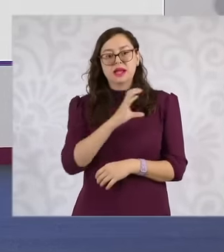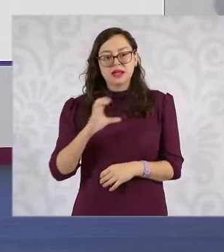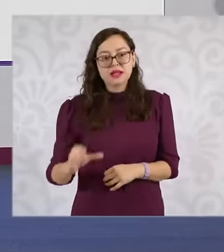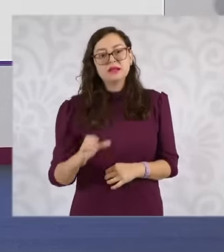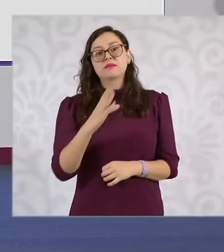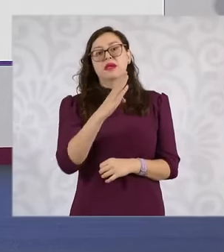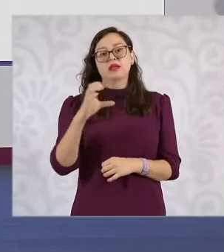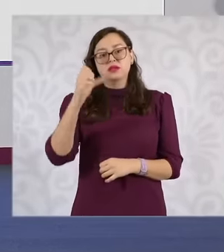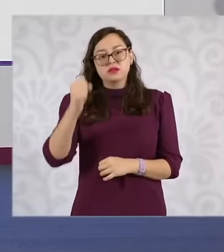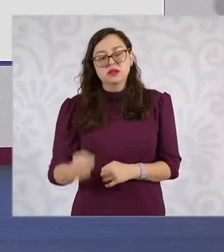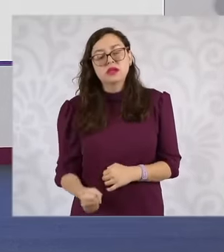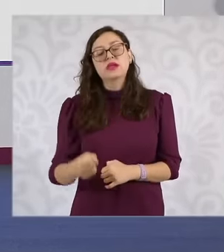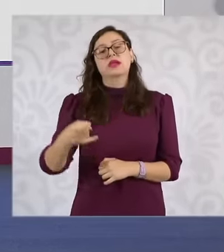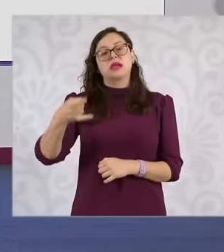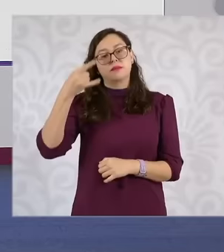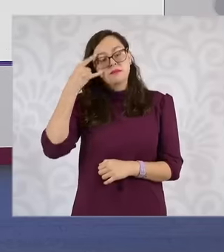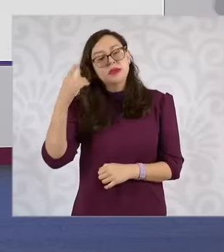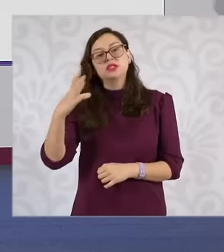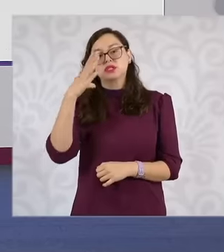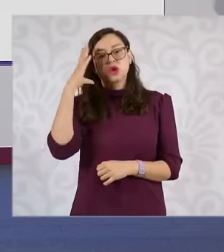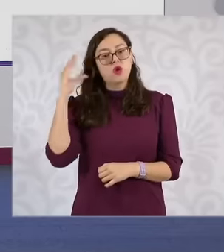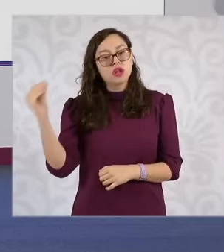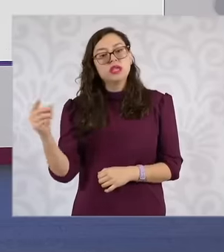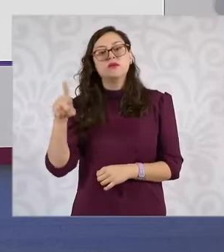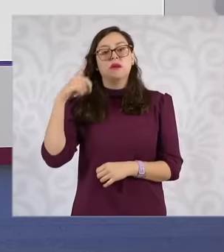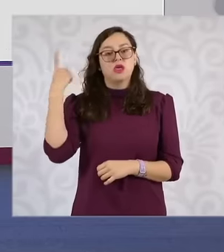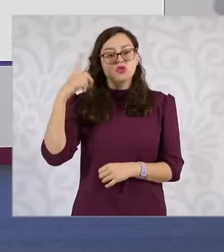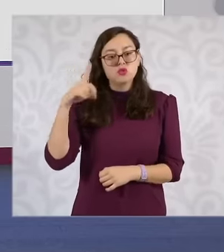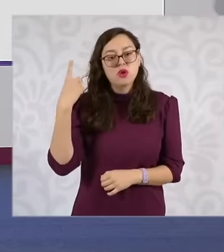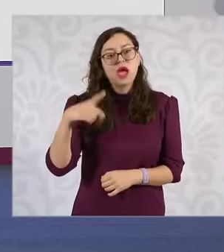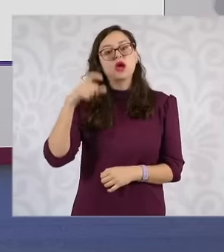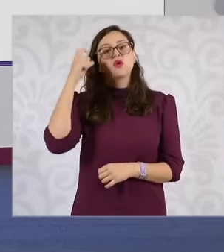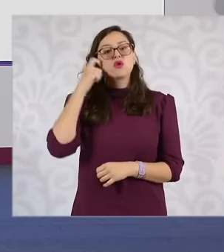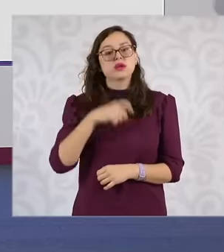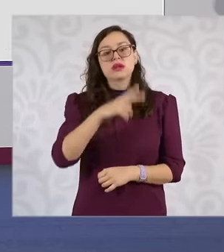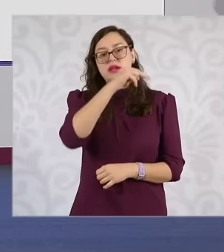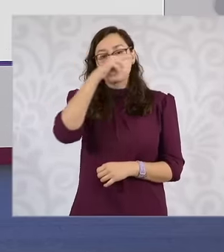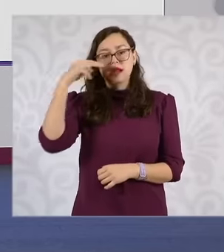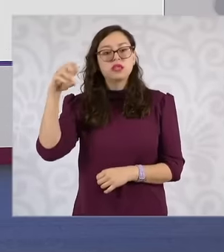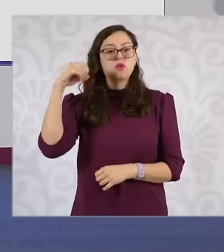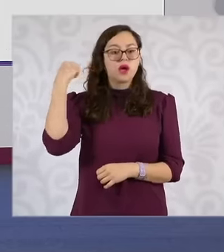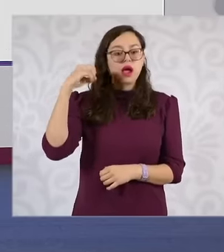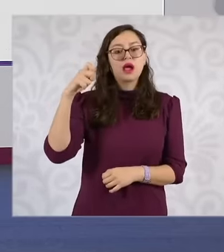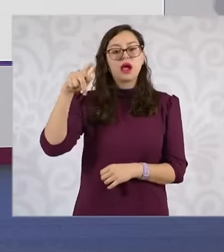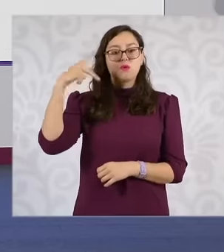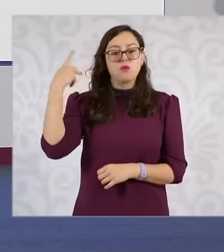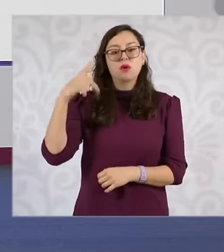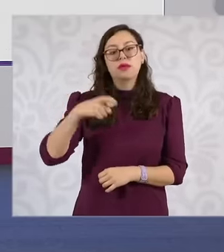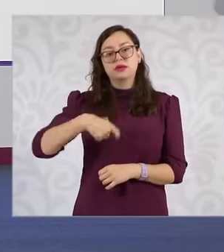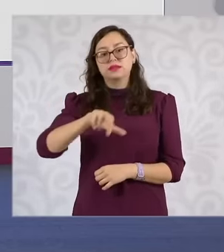Colima Durango Guerrero State of Mexico Hidalgo Morelos Nayarid Oaxaca Puebla Quintana rz San Luis